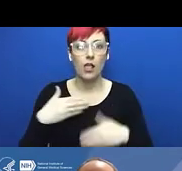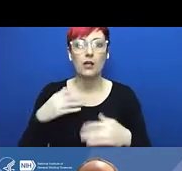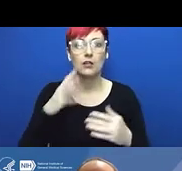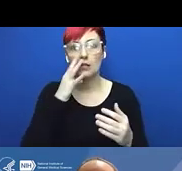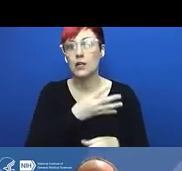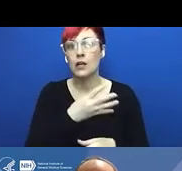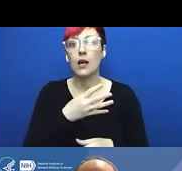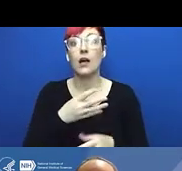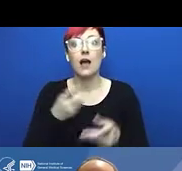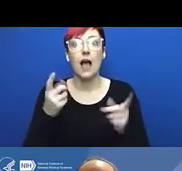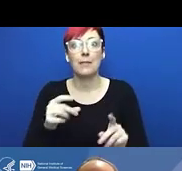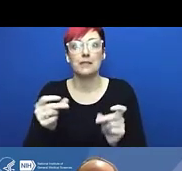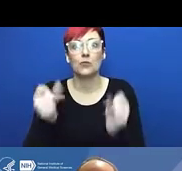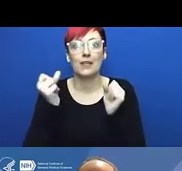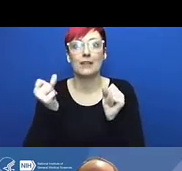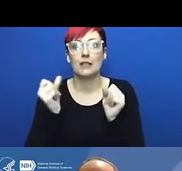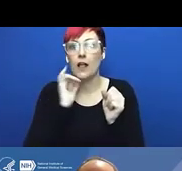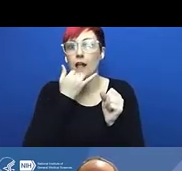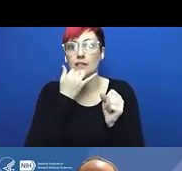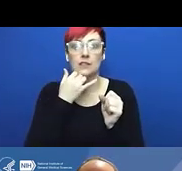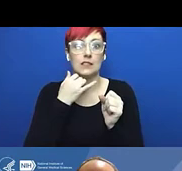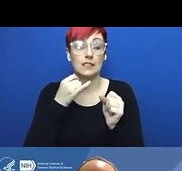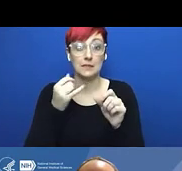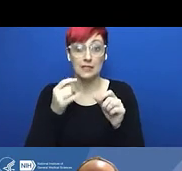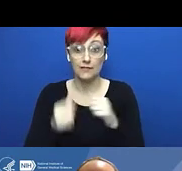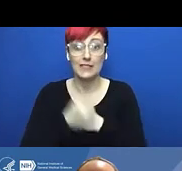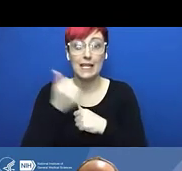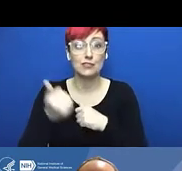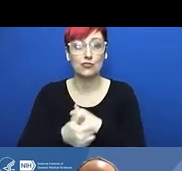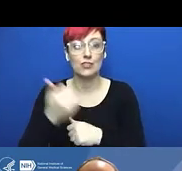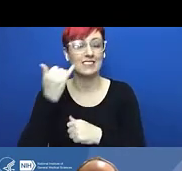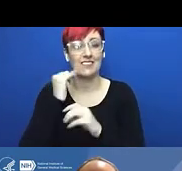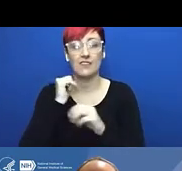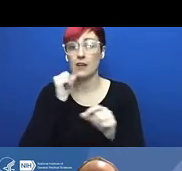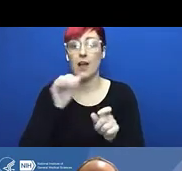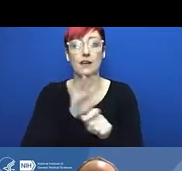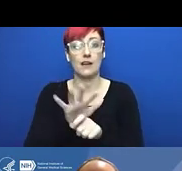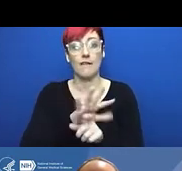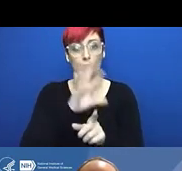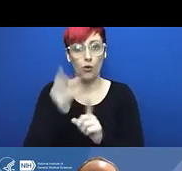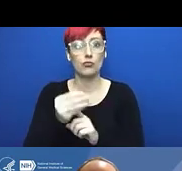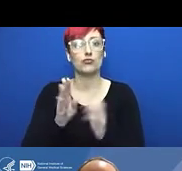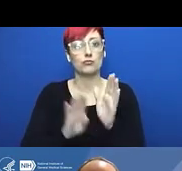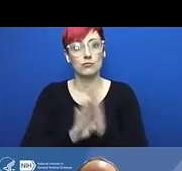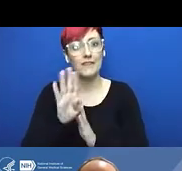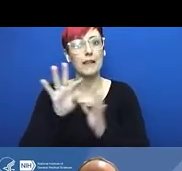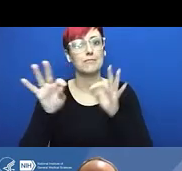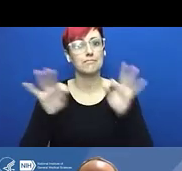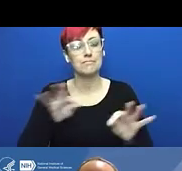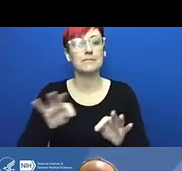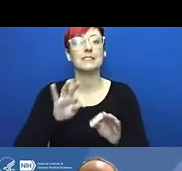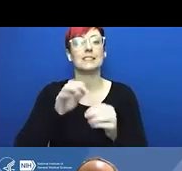or even 20 minute personal appointments. During this session, you are also welcome to use the cheat feature.